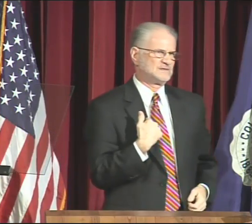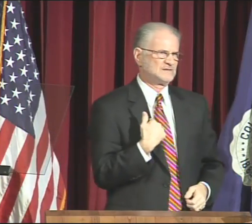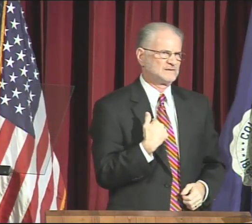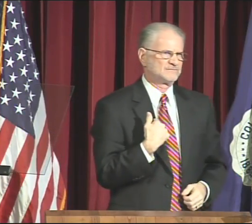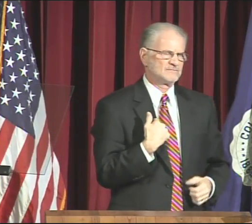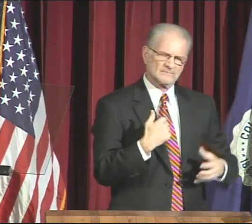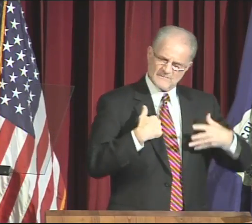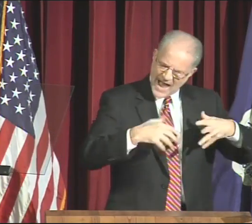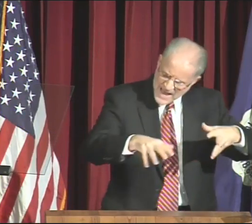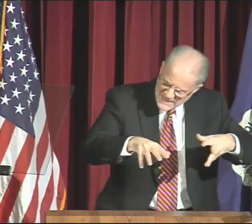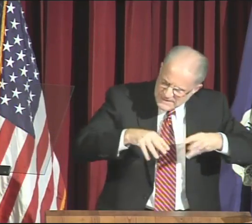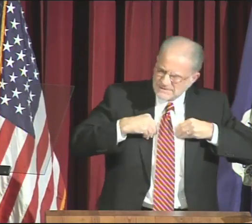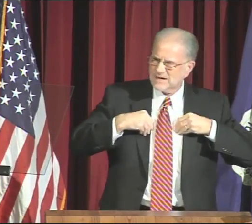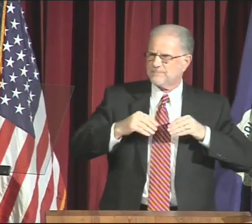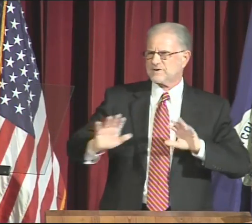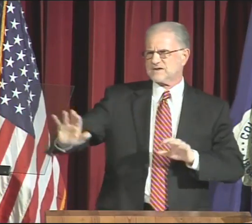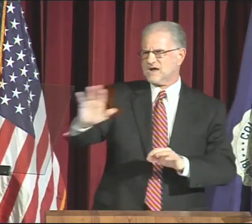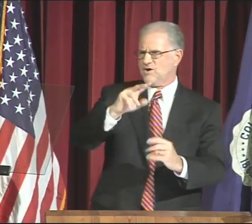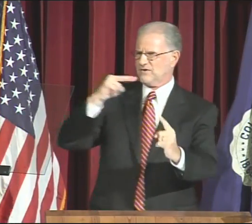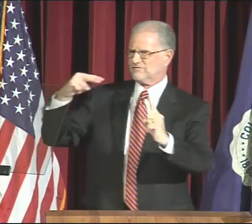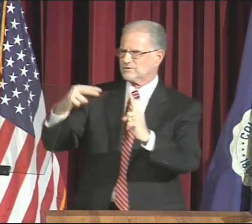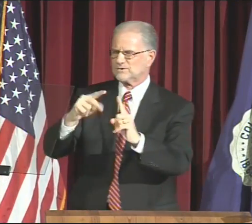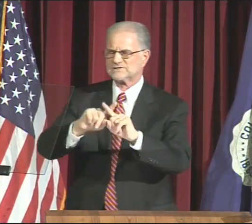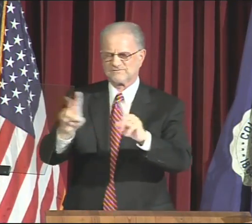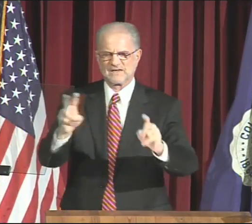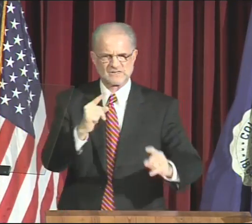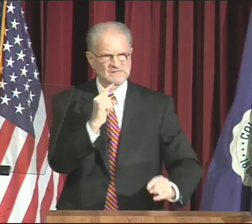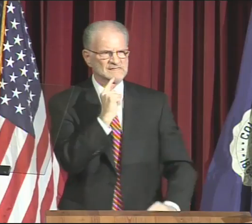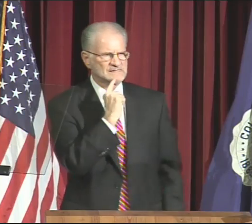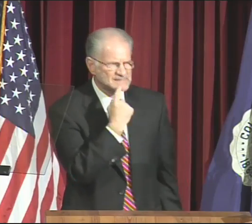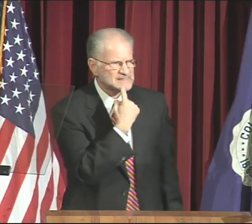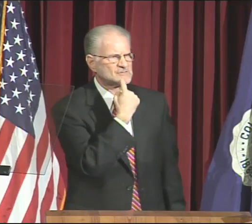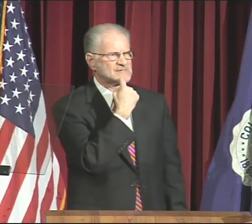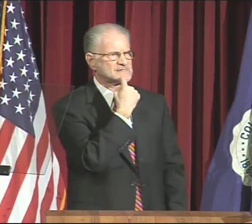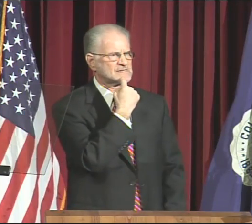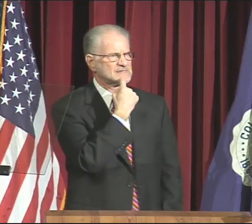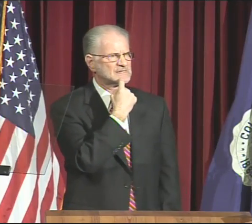and who took the risk -- to communicate with me.